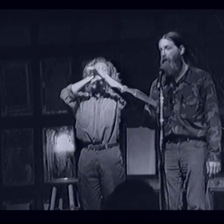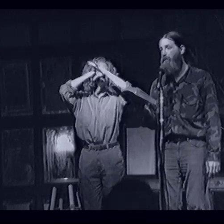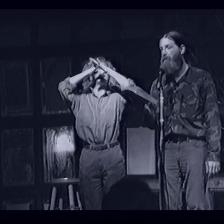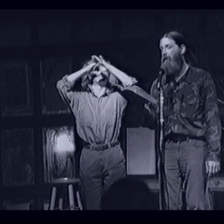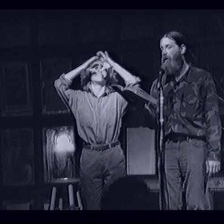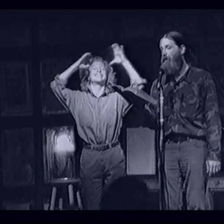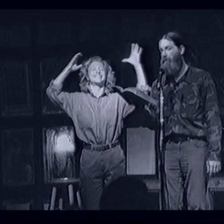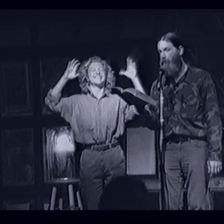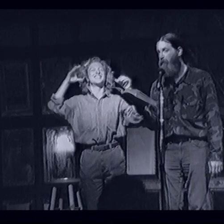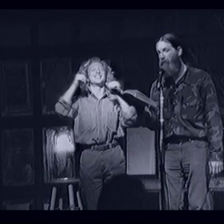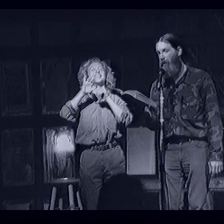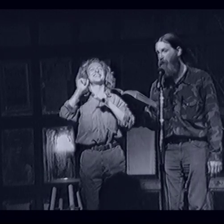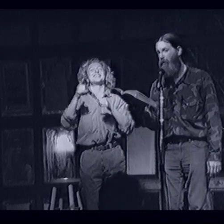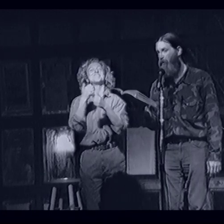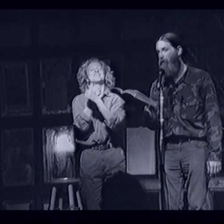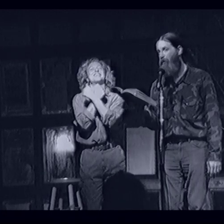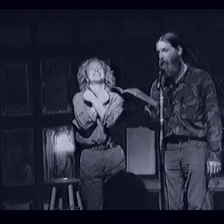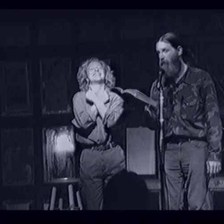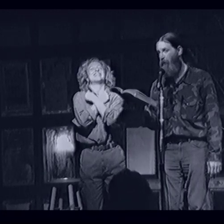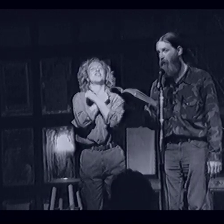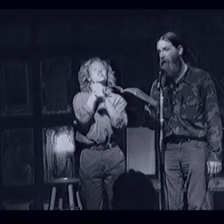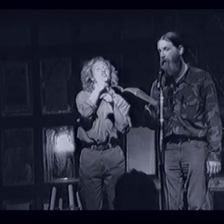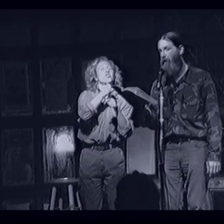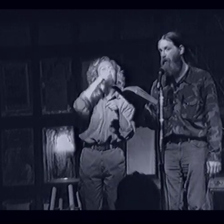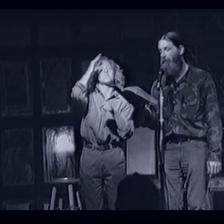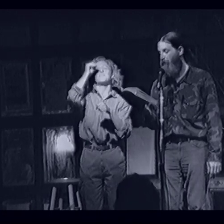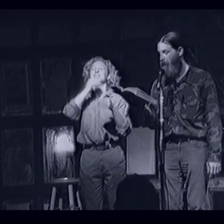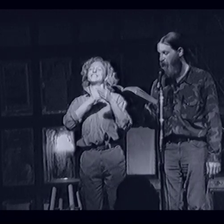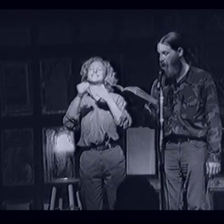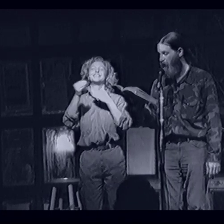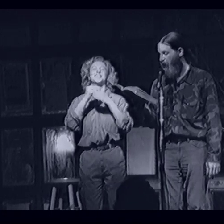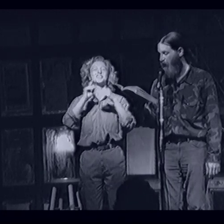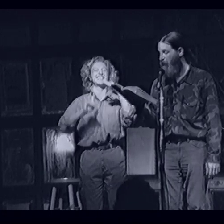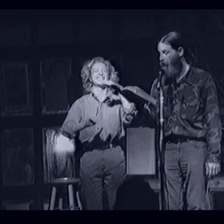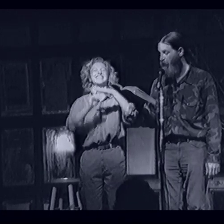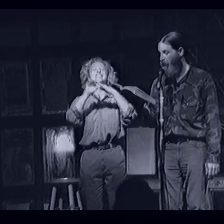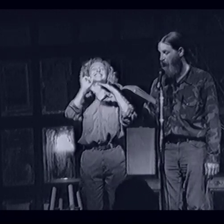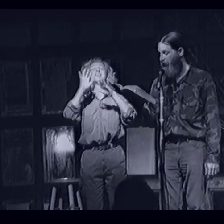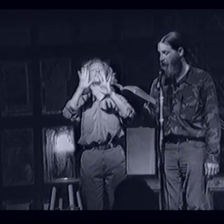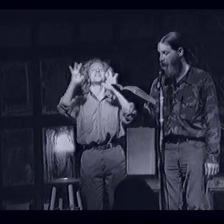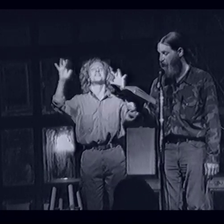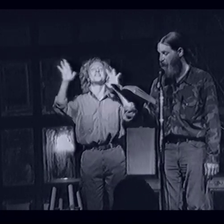his dream love girl or boy appeared and glowed and gleamed